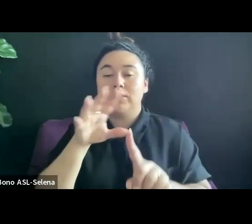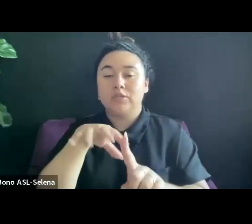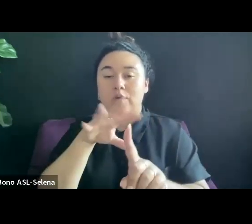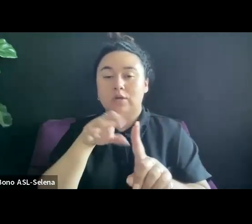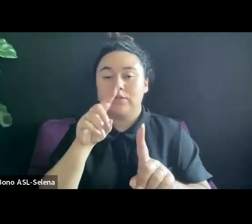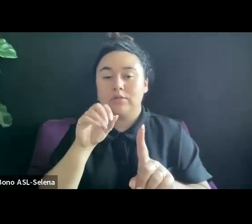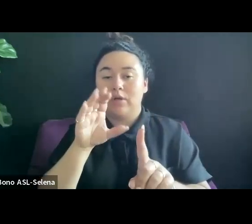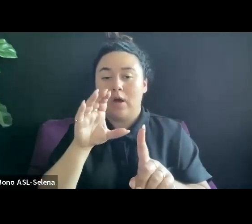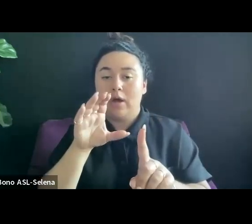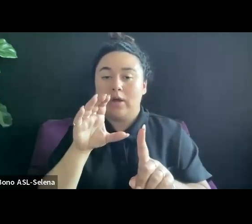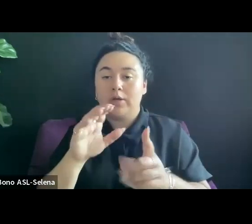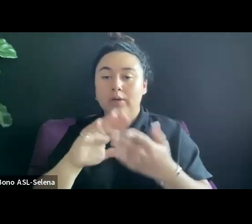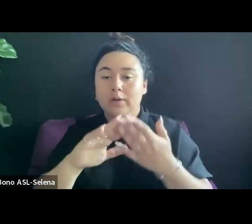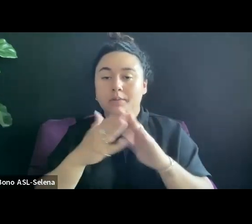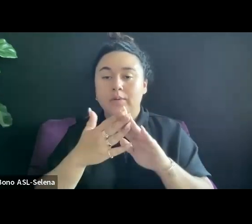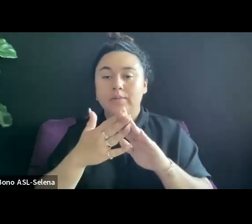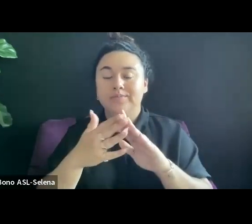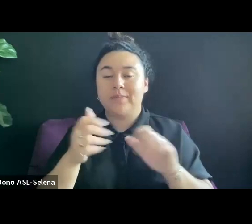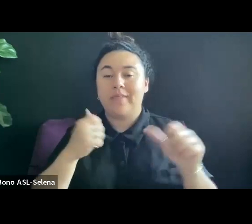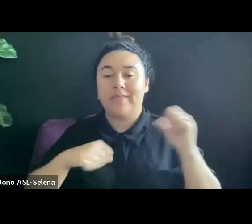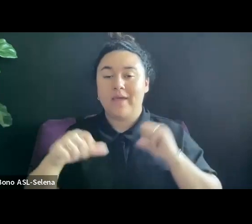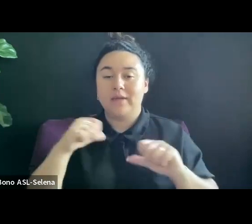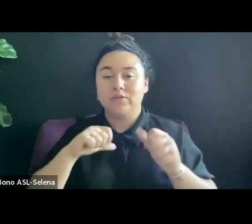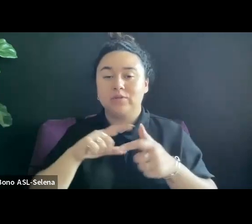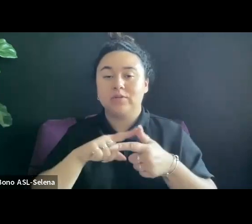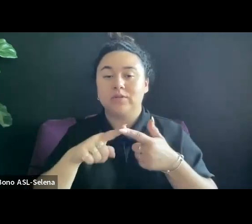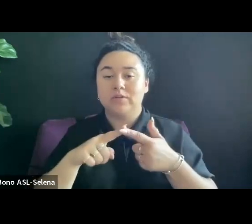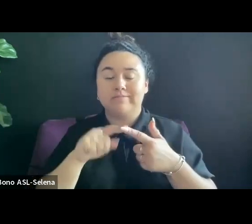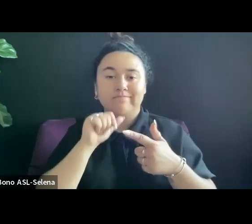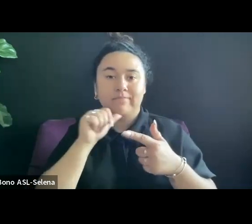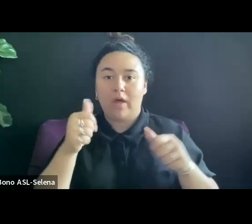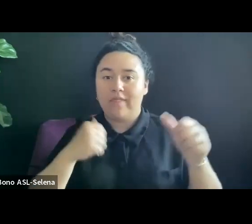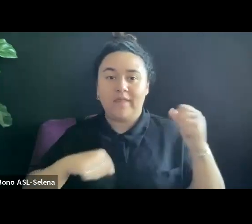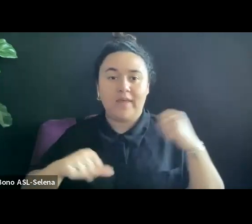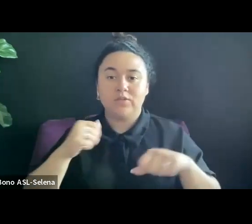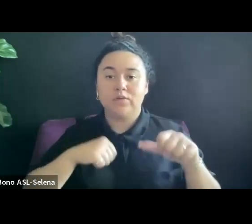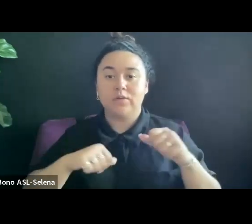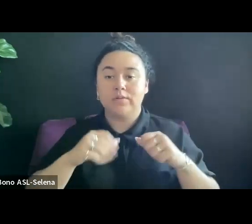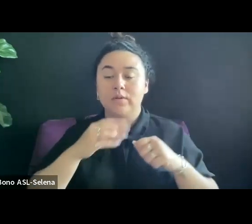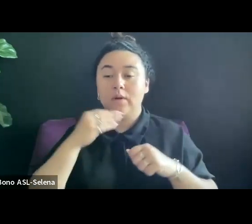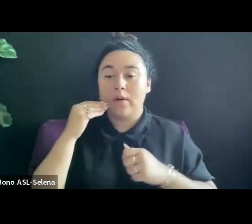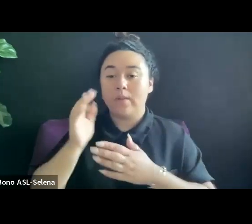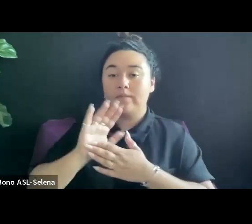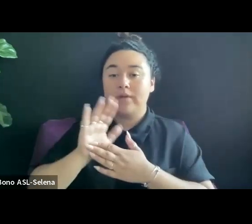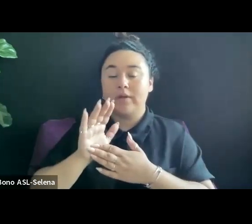THEATRICAL, NONTHEATRICAL . HOME VIDEO, TELEVISION AND STREAMING PLATFORMS.